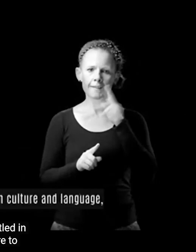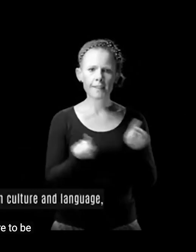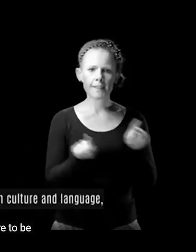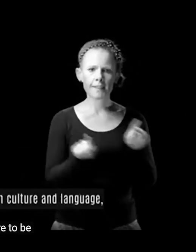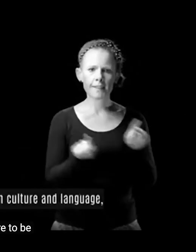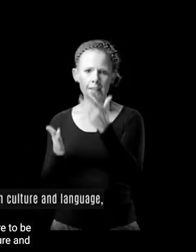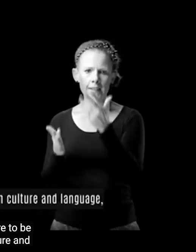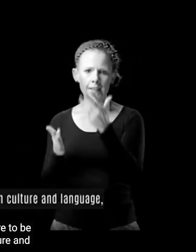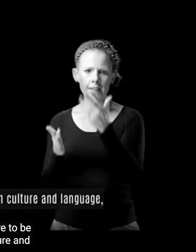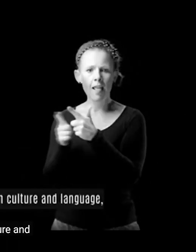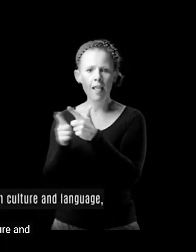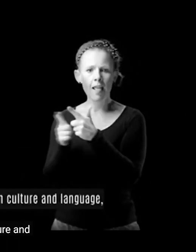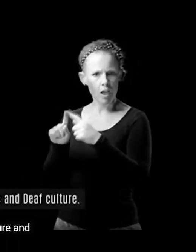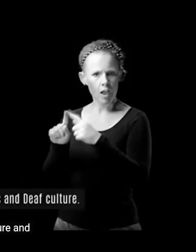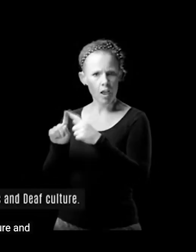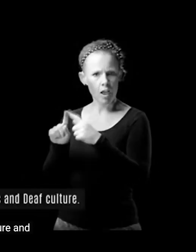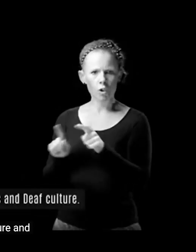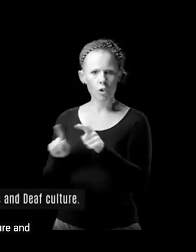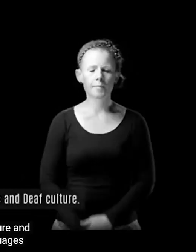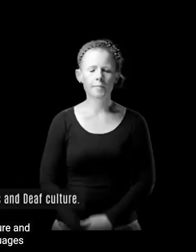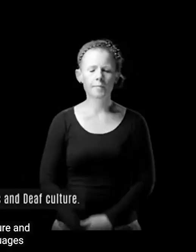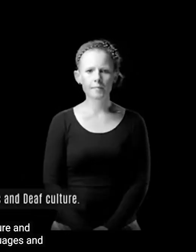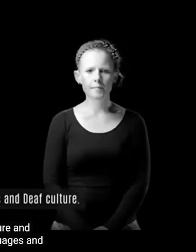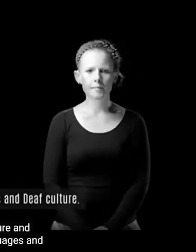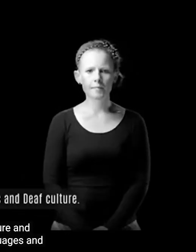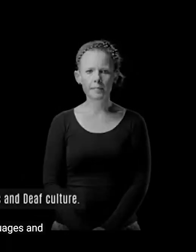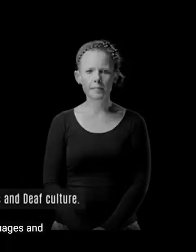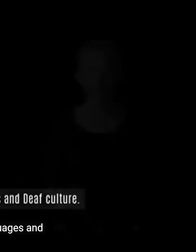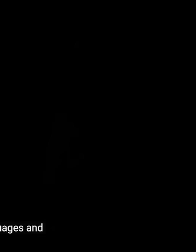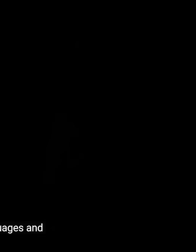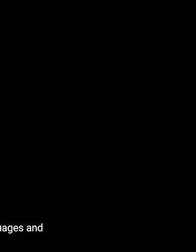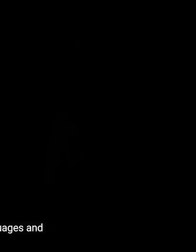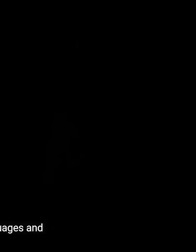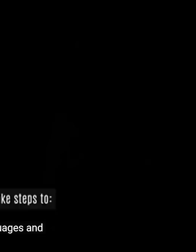language including sign languages and deaf culture.